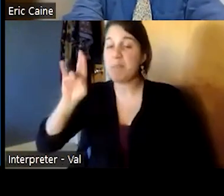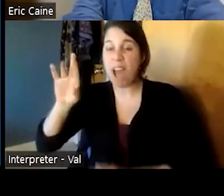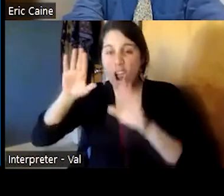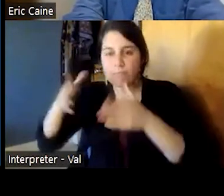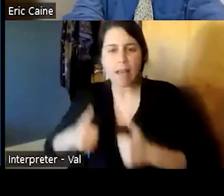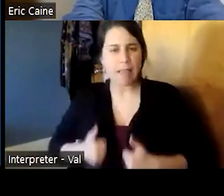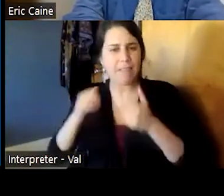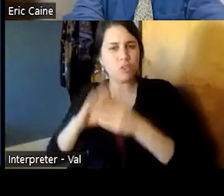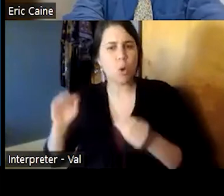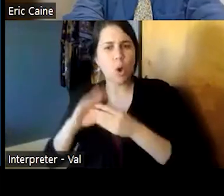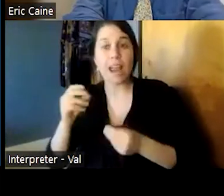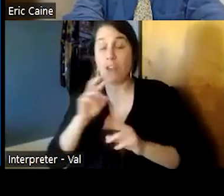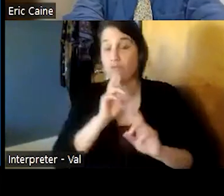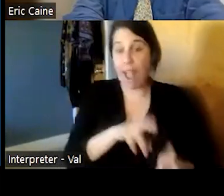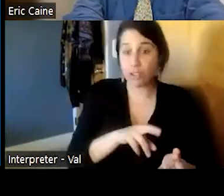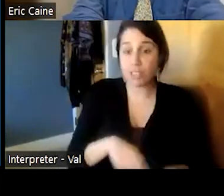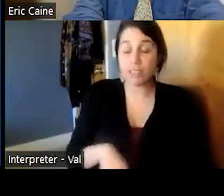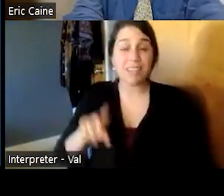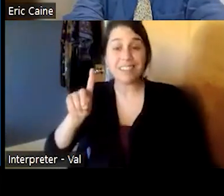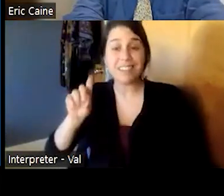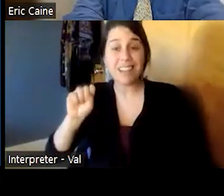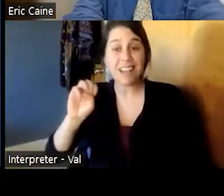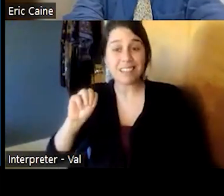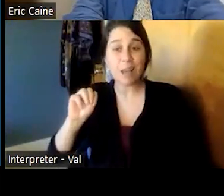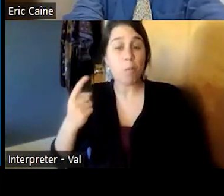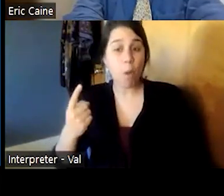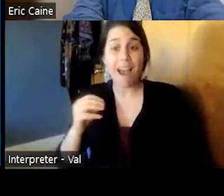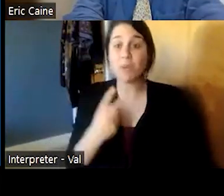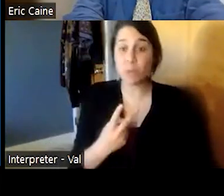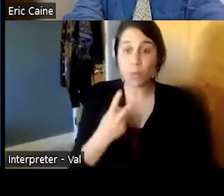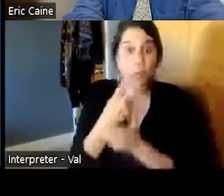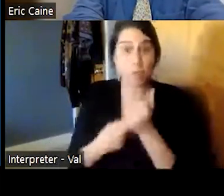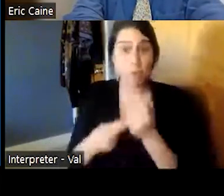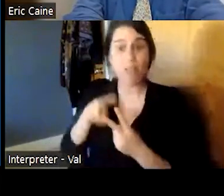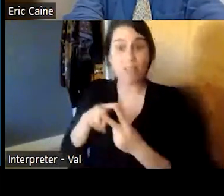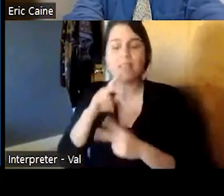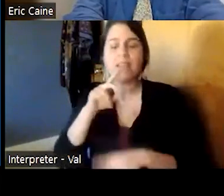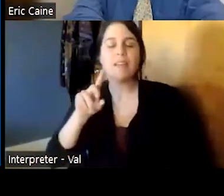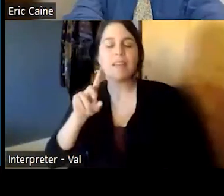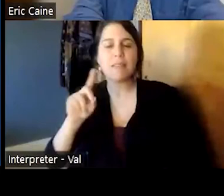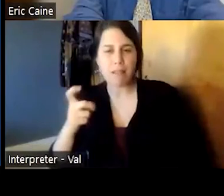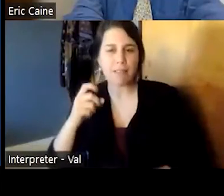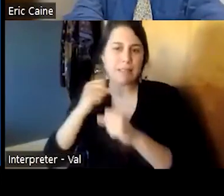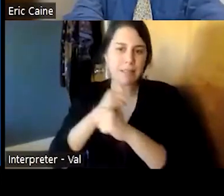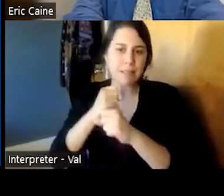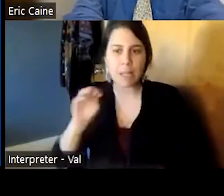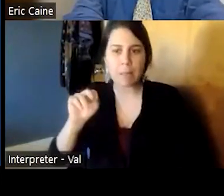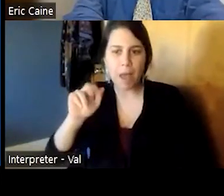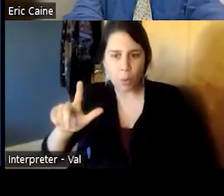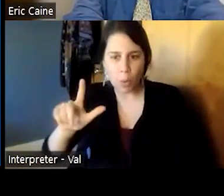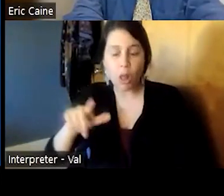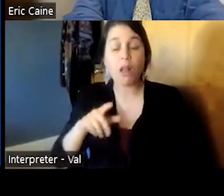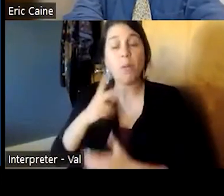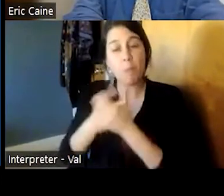fact dsm one and two the diagnostic diagnostic and statistical manual were really about reactions um